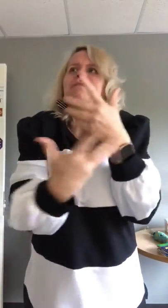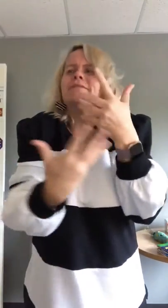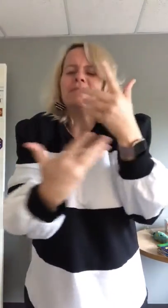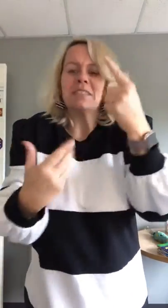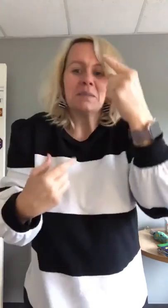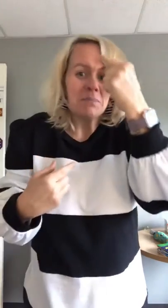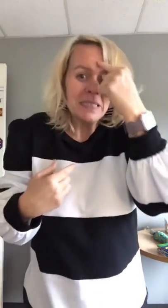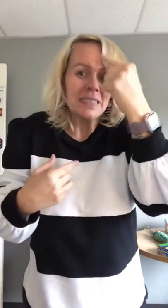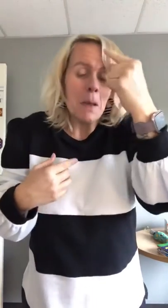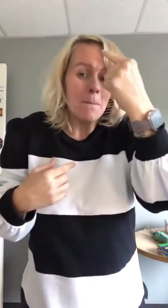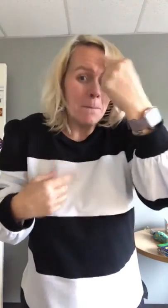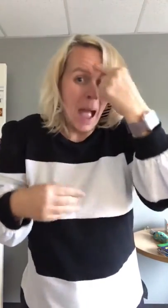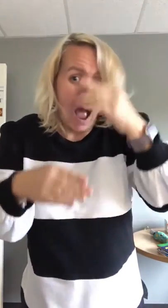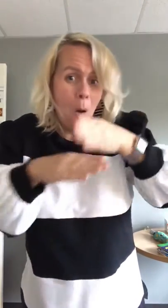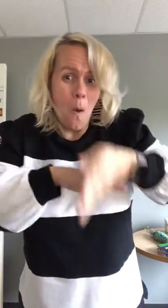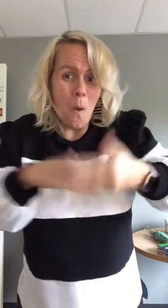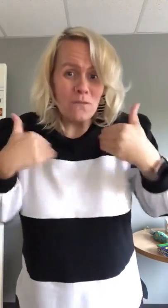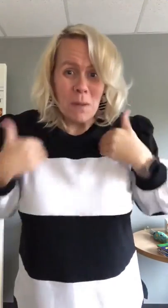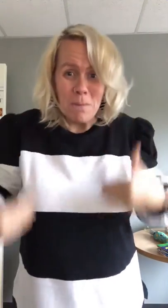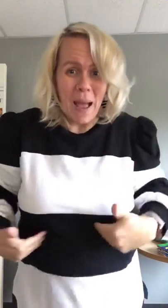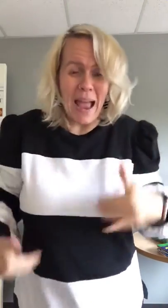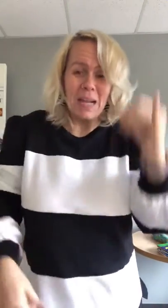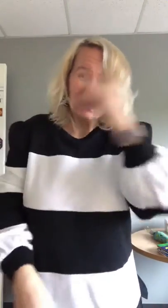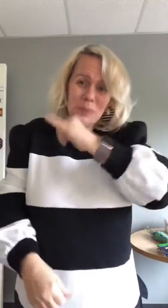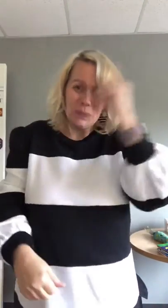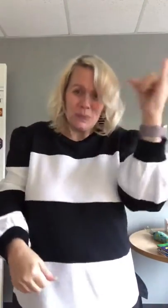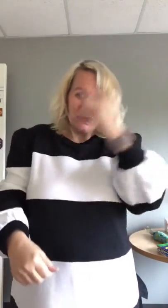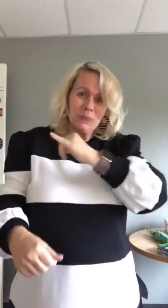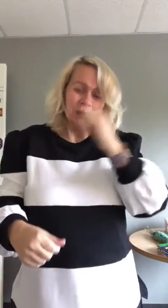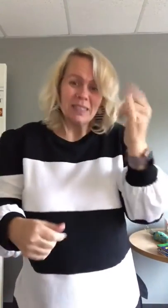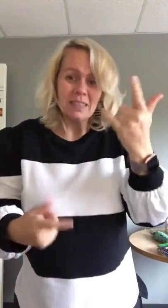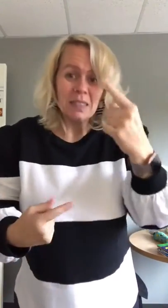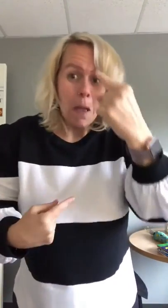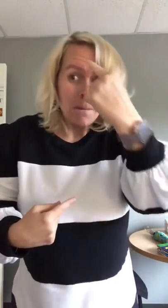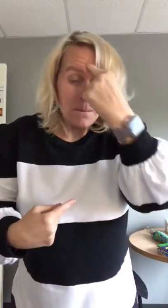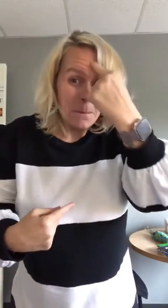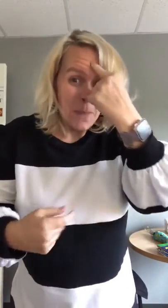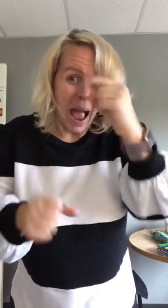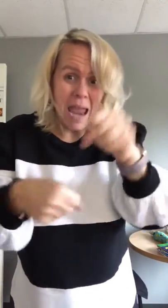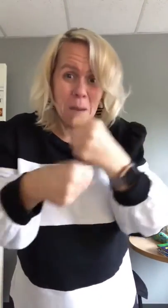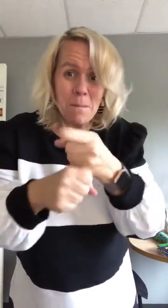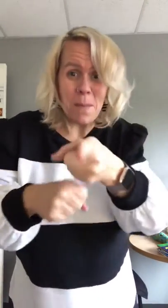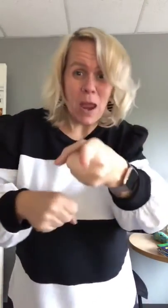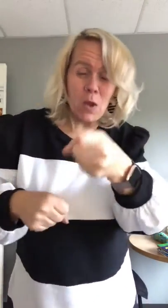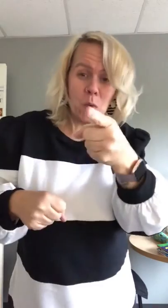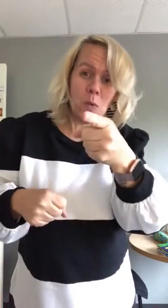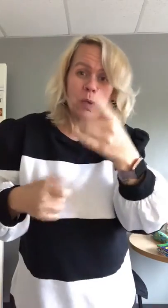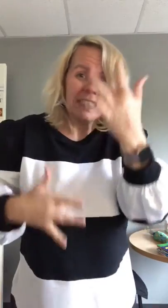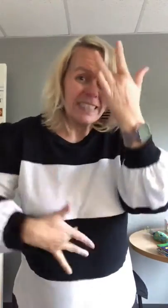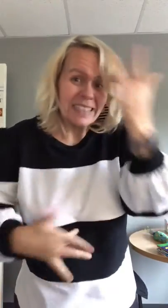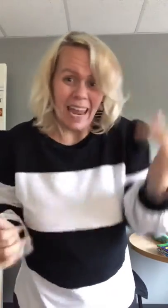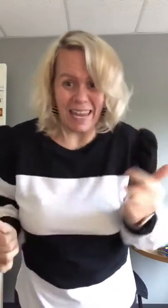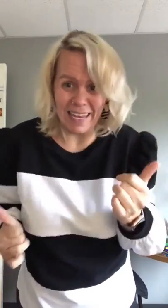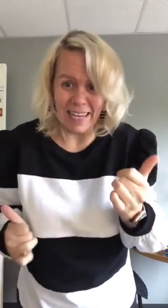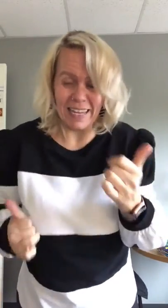Mental over physical is a huge deal. Mental issue can make you sick.